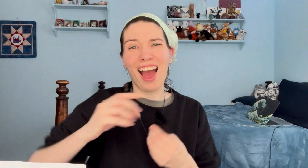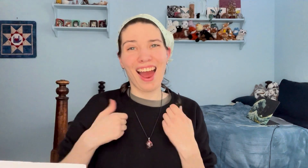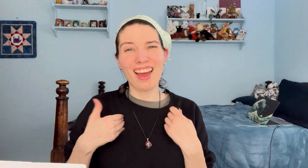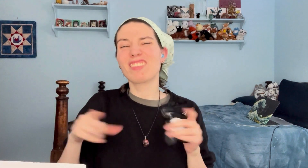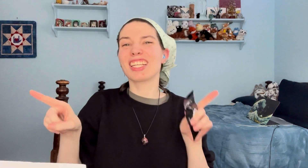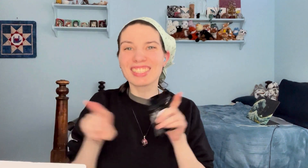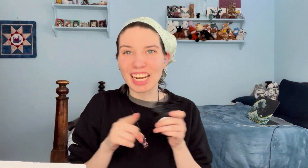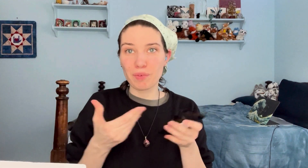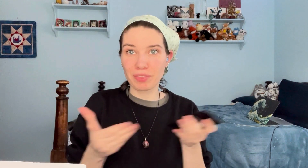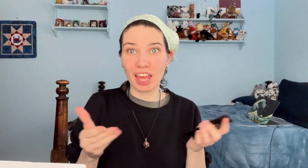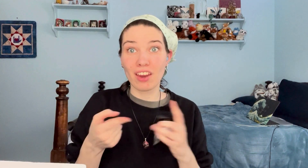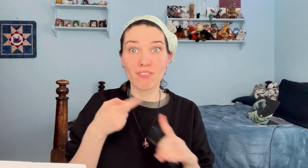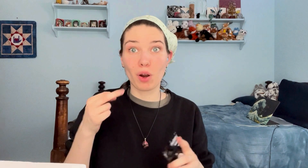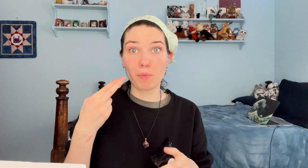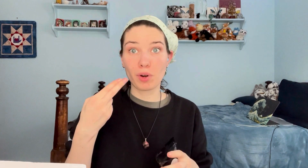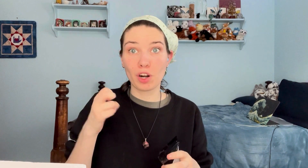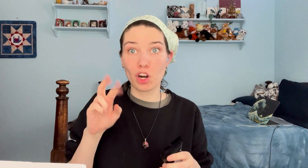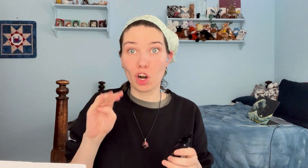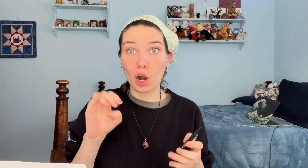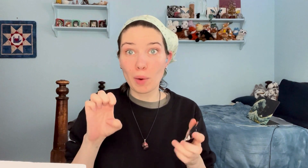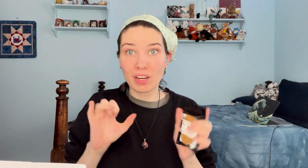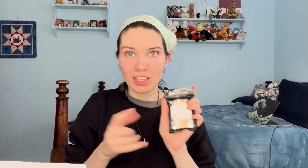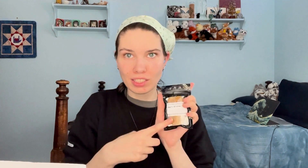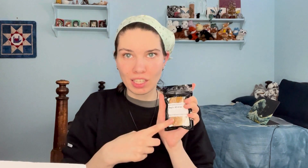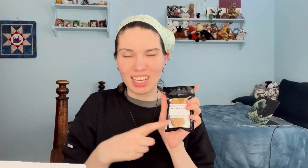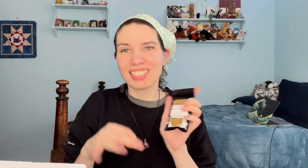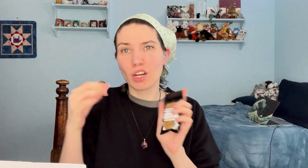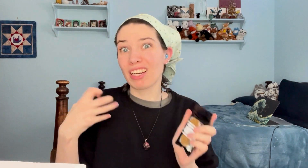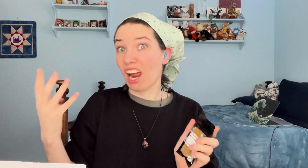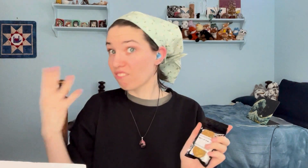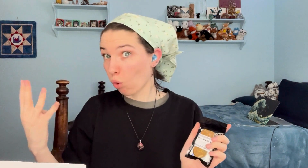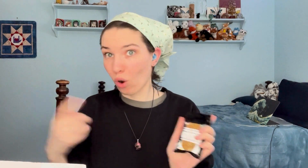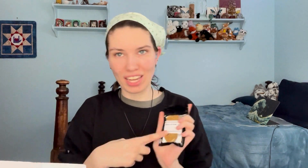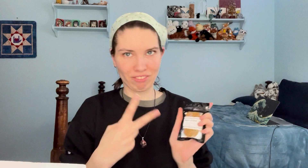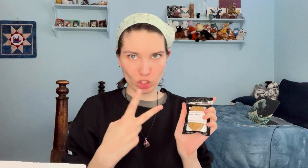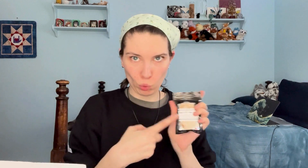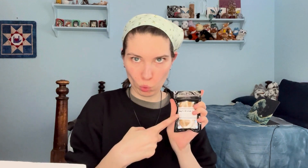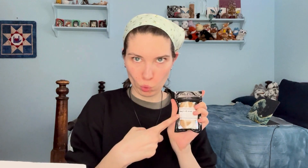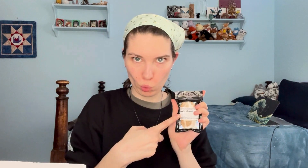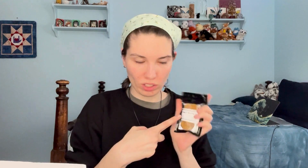I have the same thing from Hermes, except I got 4 and now I have 2